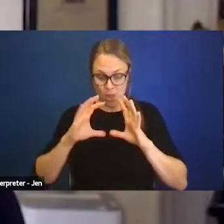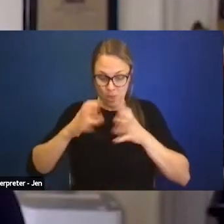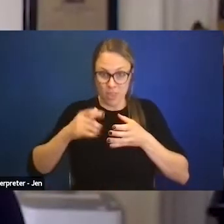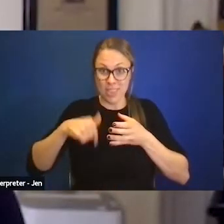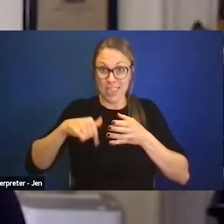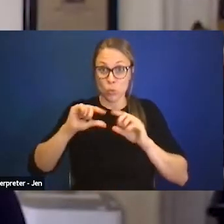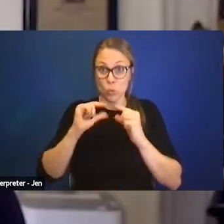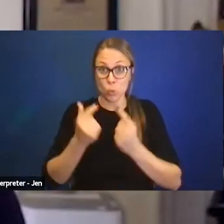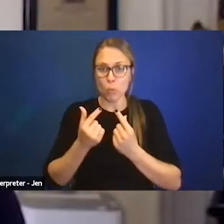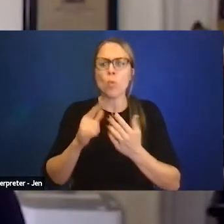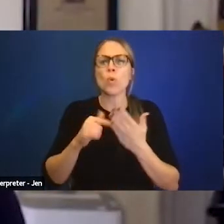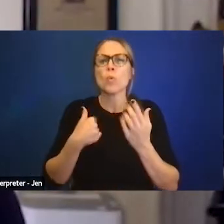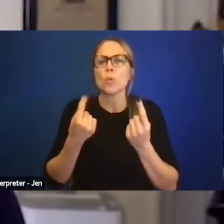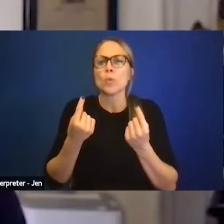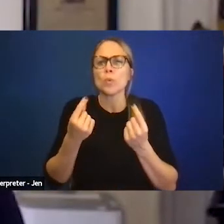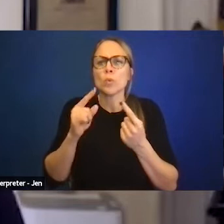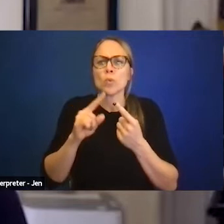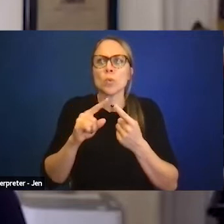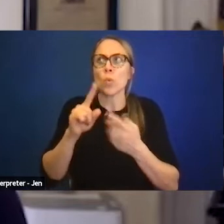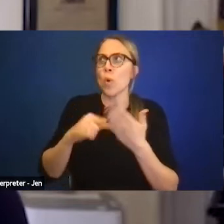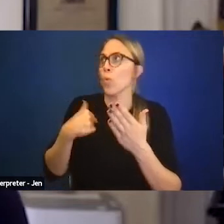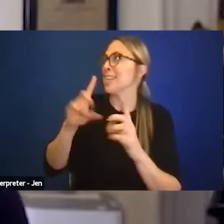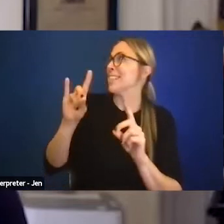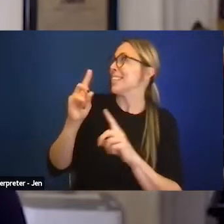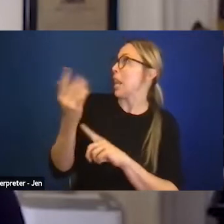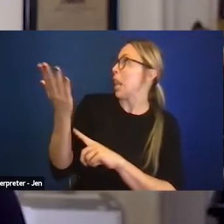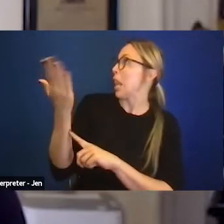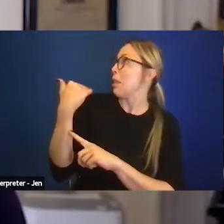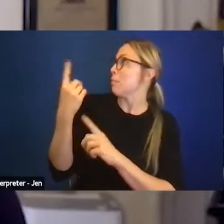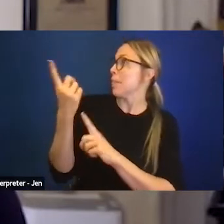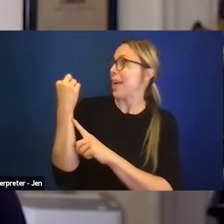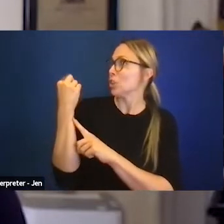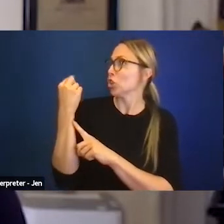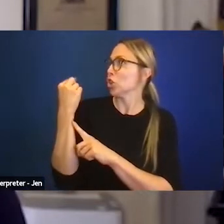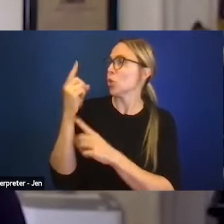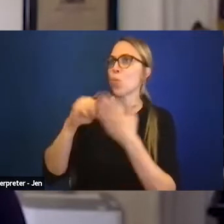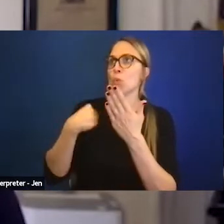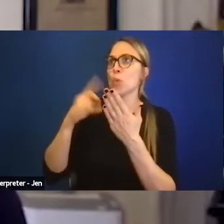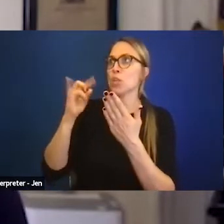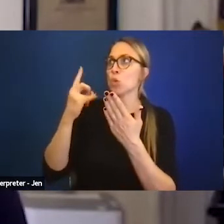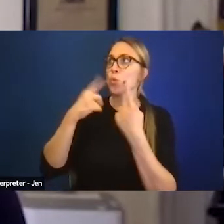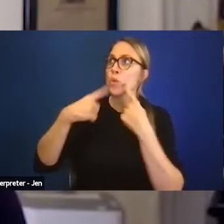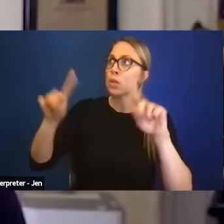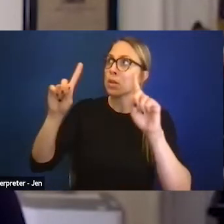advancing us from where we were last year and what are we establishing as goals and priorities